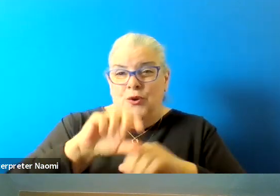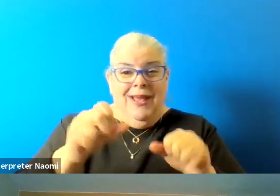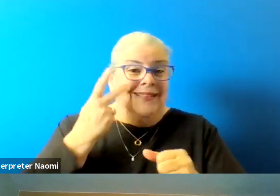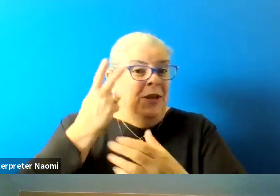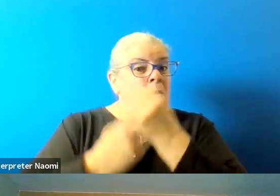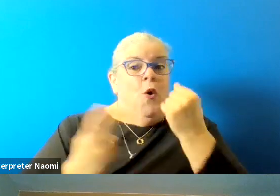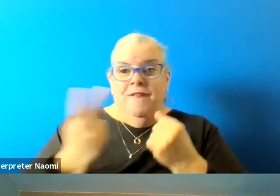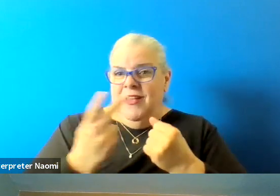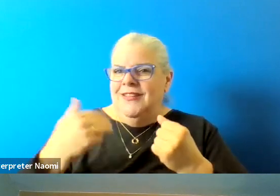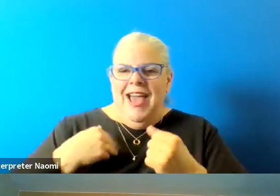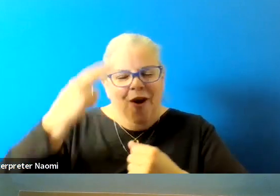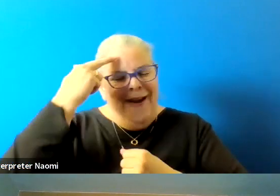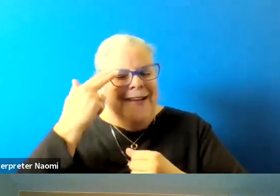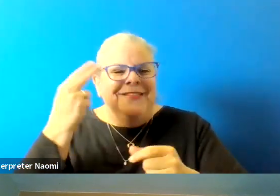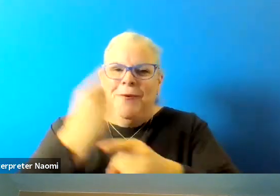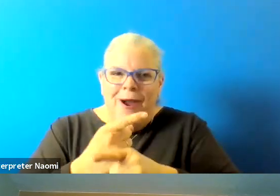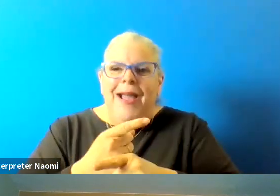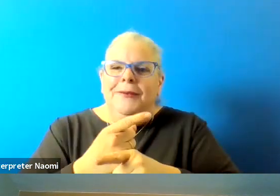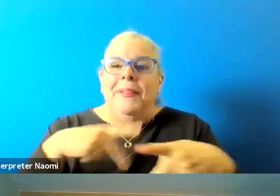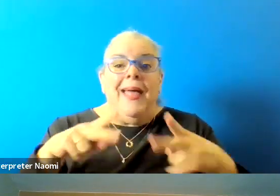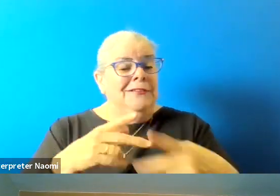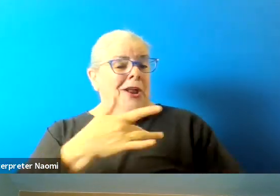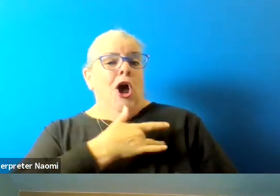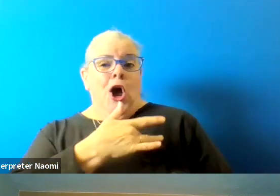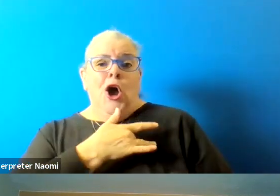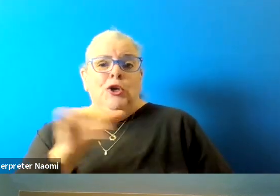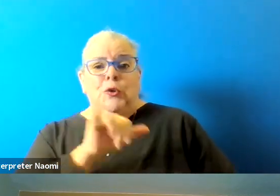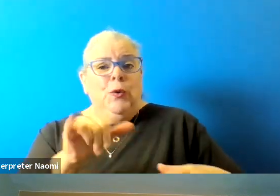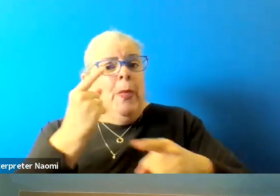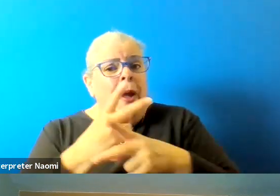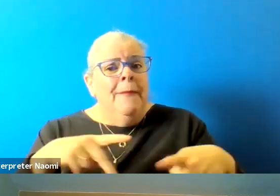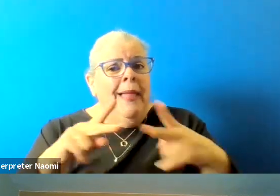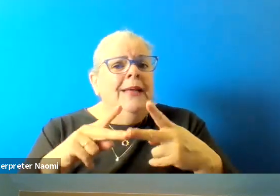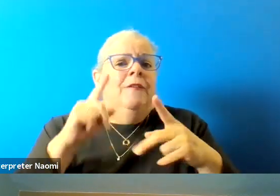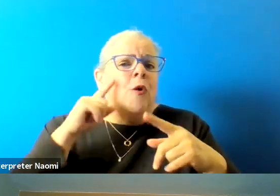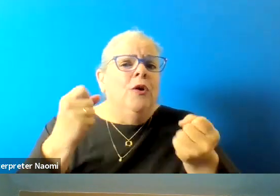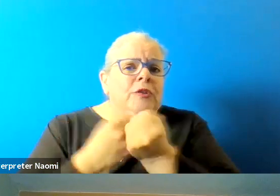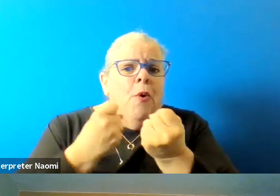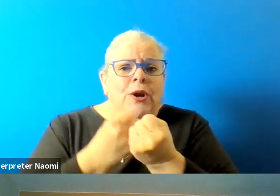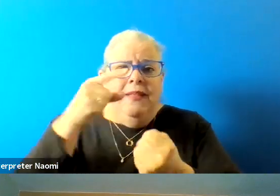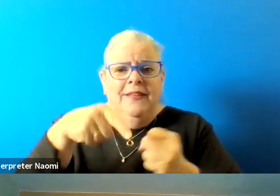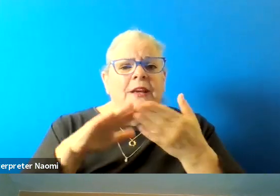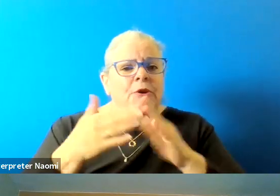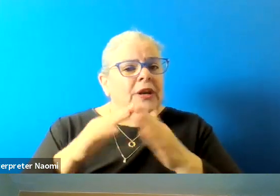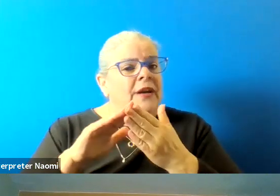have our heads in the right place and our hearts as far as helping out this community. And so, of course,